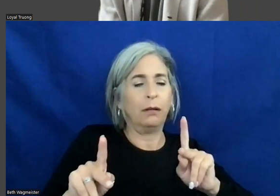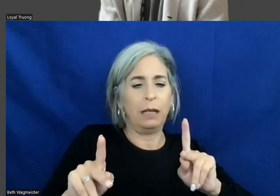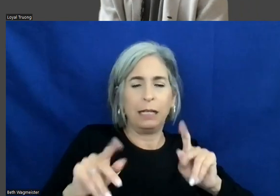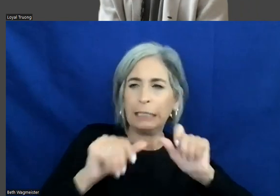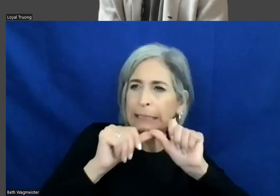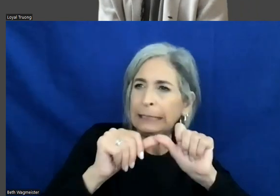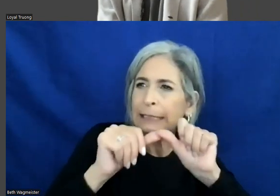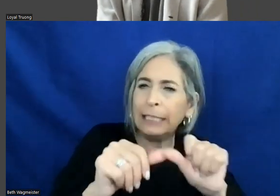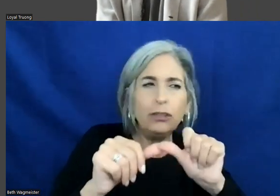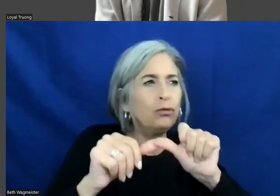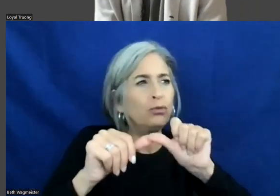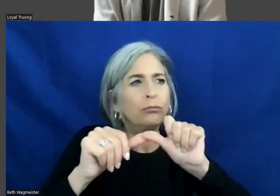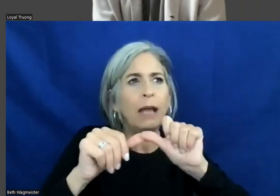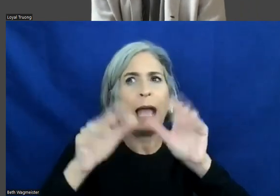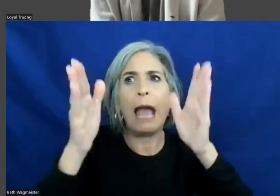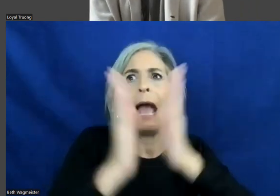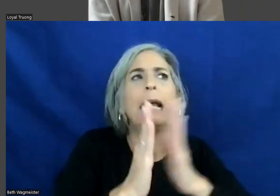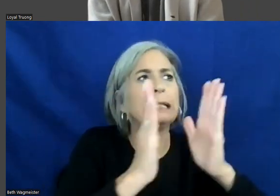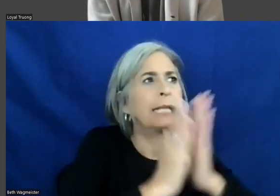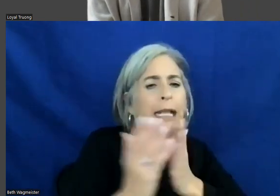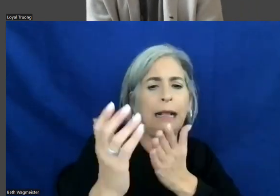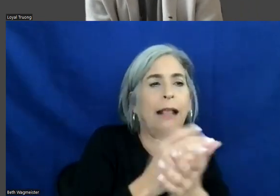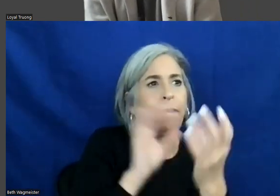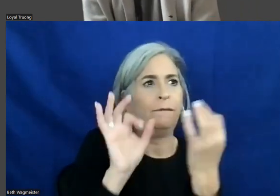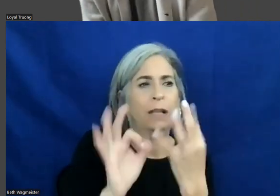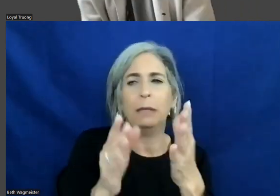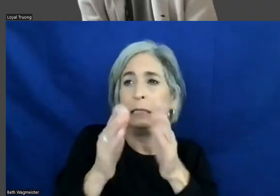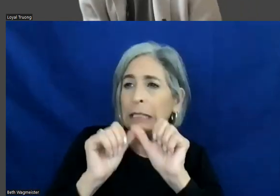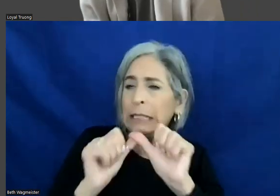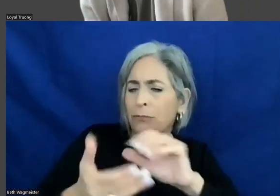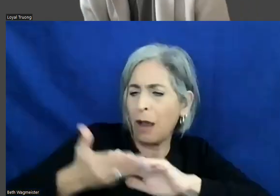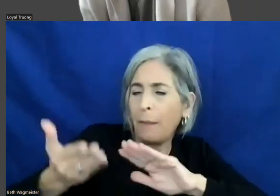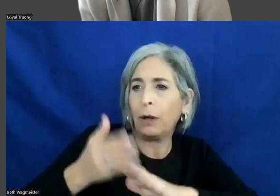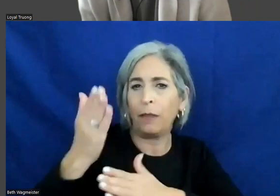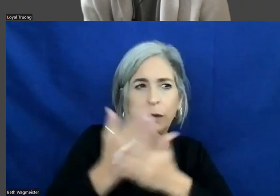reiterating on it and keep incorporating the components in your design system.